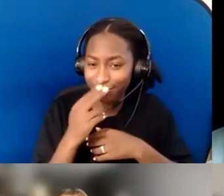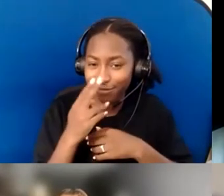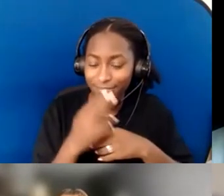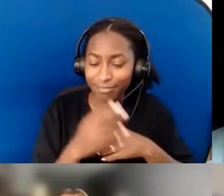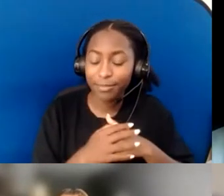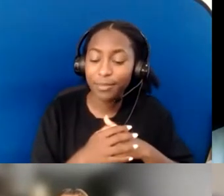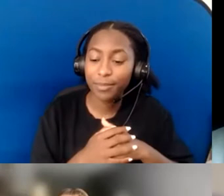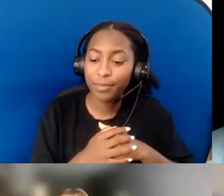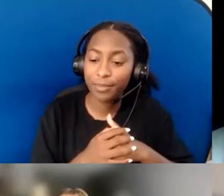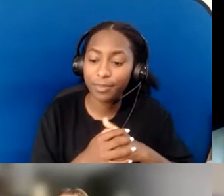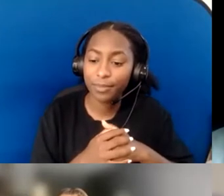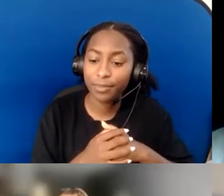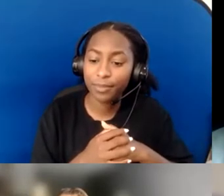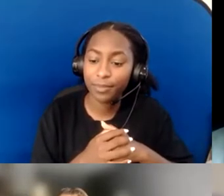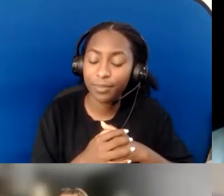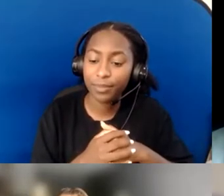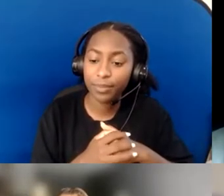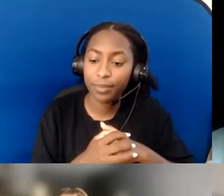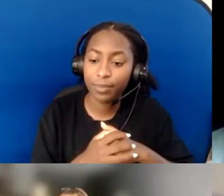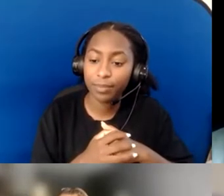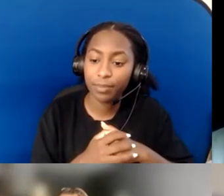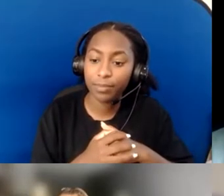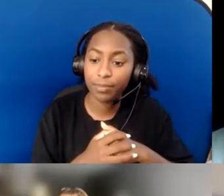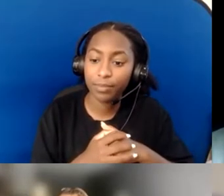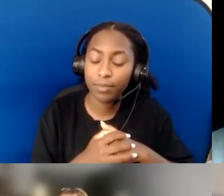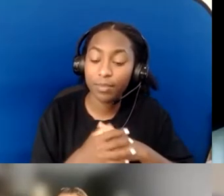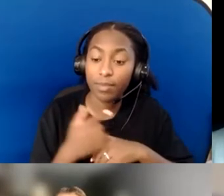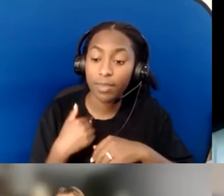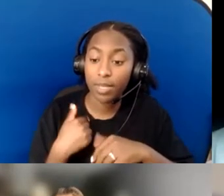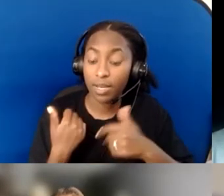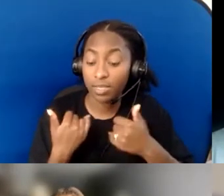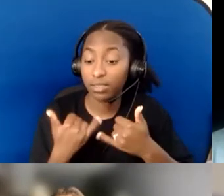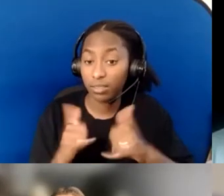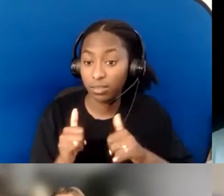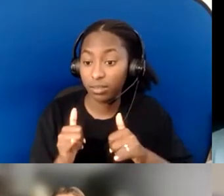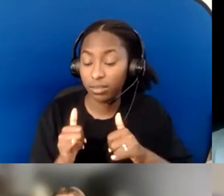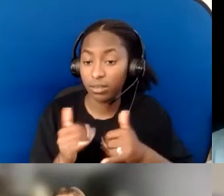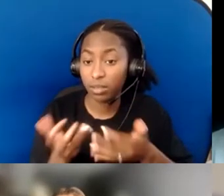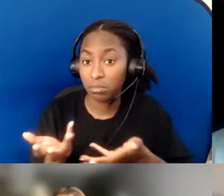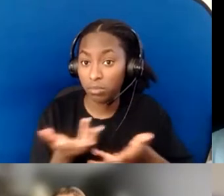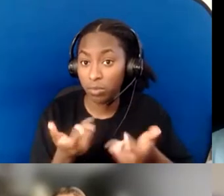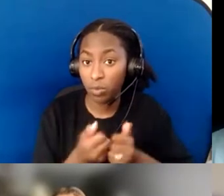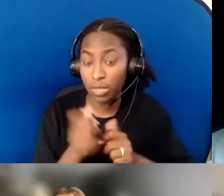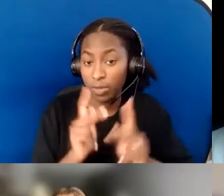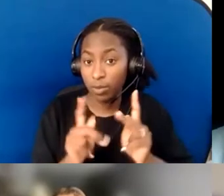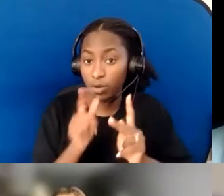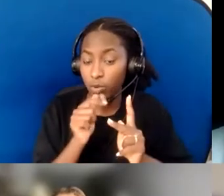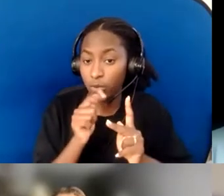who no longer attend, but used to attend, my local churches, and have relationships—